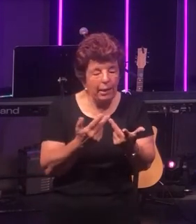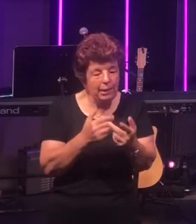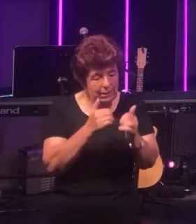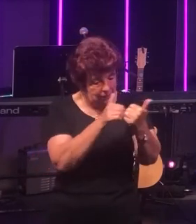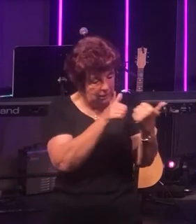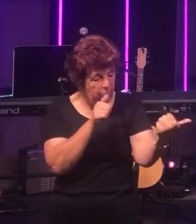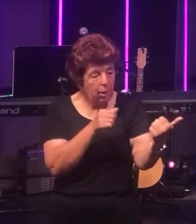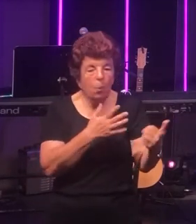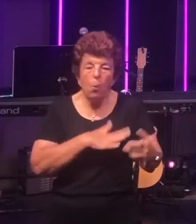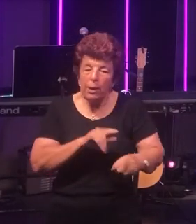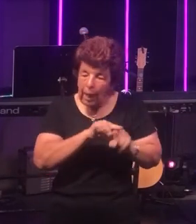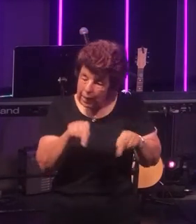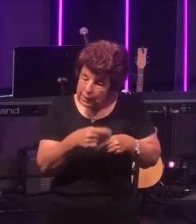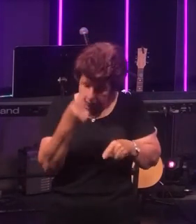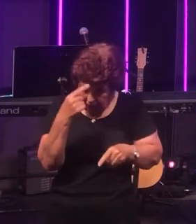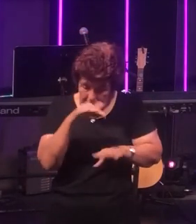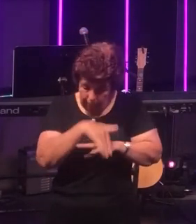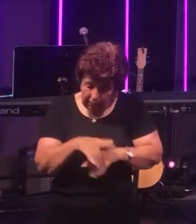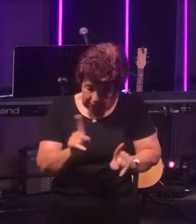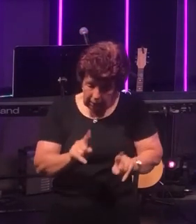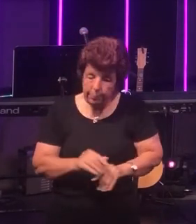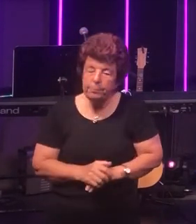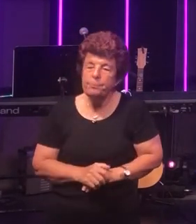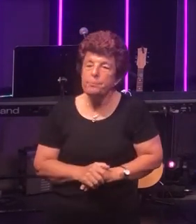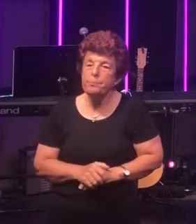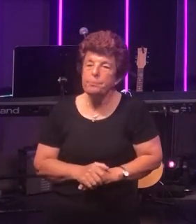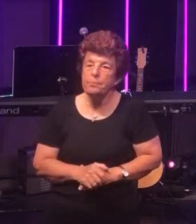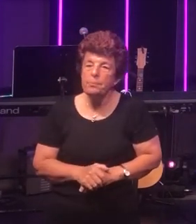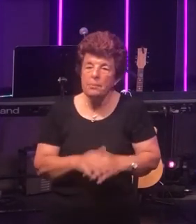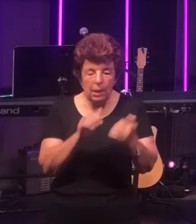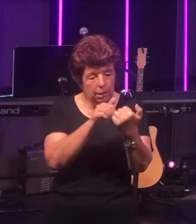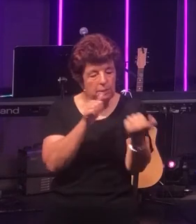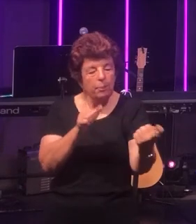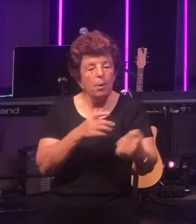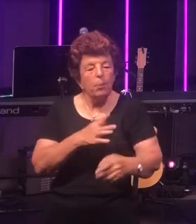to be thinking about today. The separation that I want us to be thinking